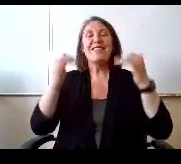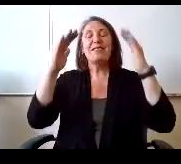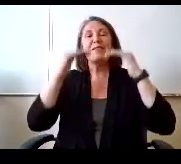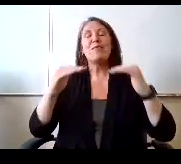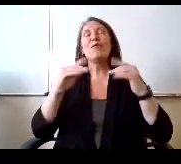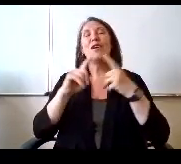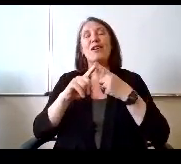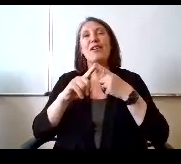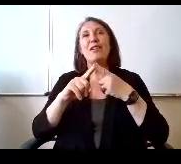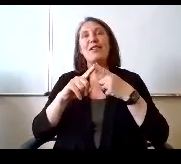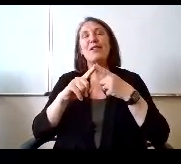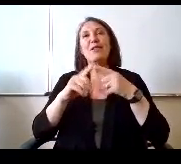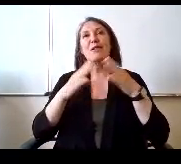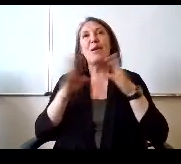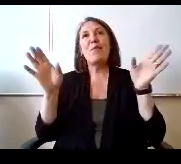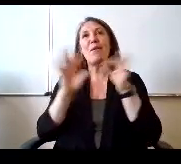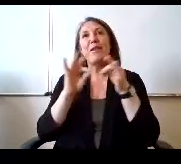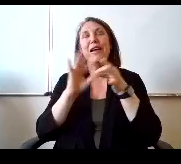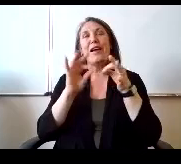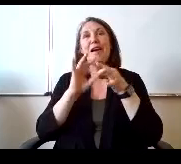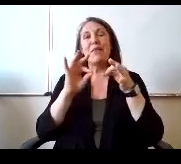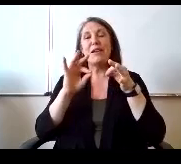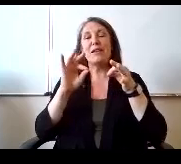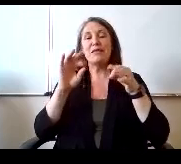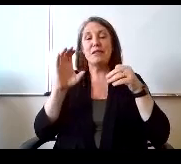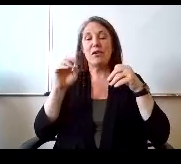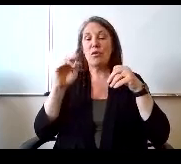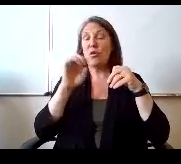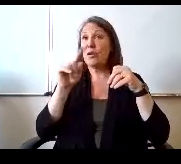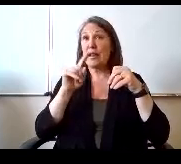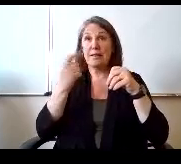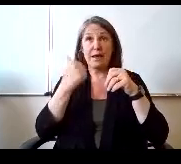Mrs Cortez do we have anyone signed up to speak to the board this evening?